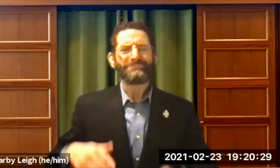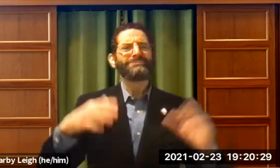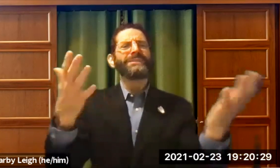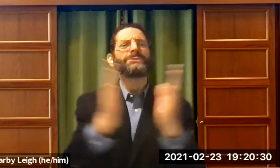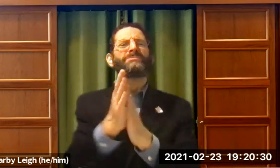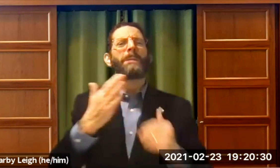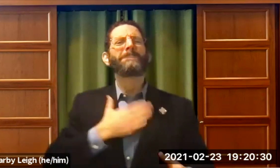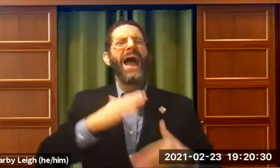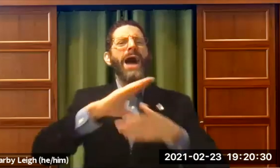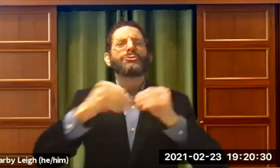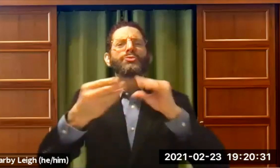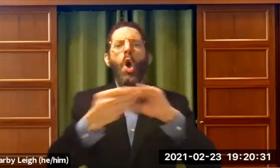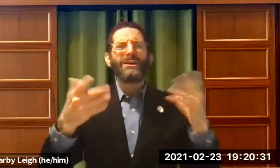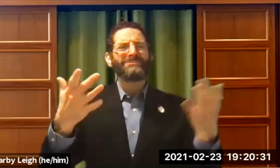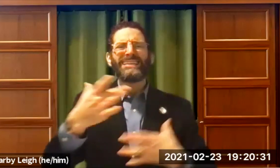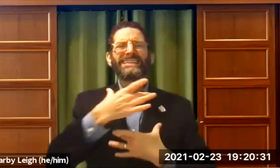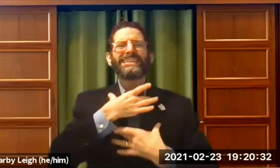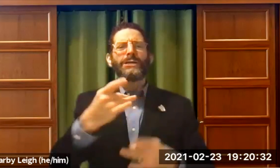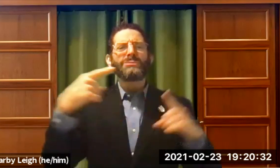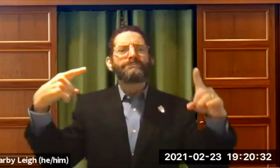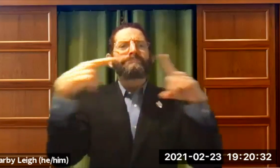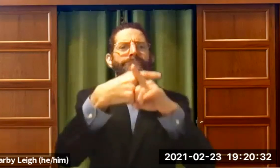Okay. So let me tell you a little bit about